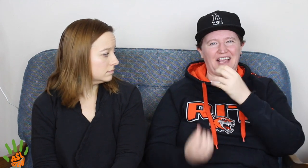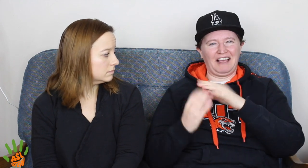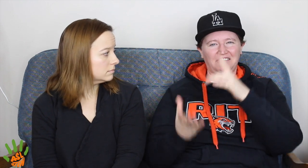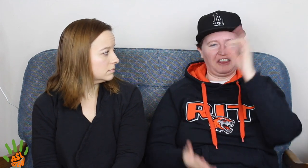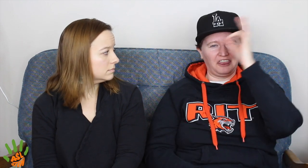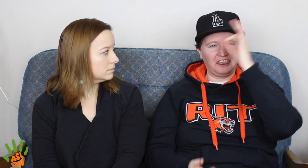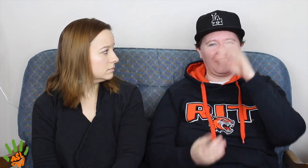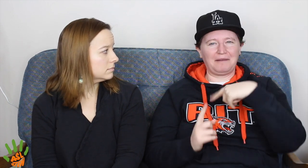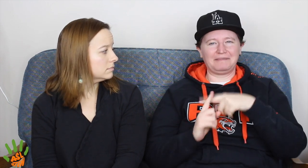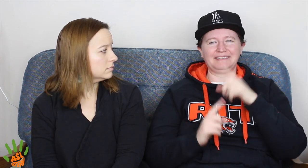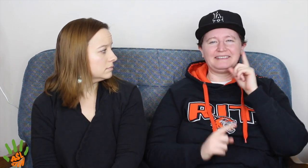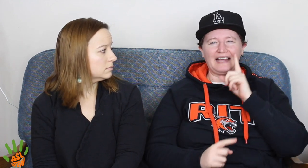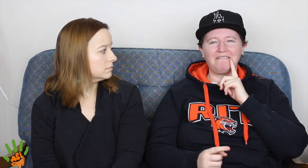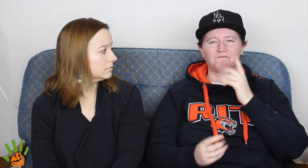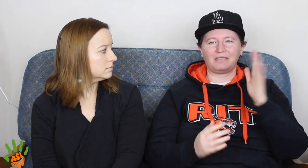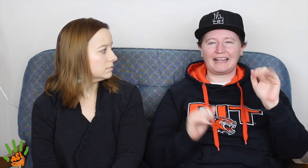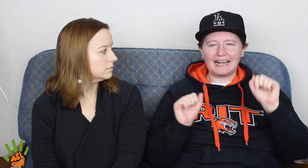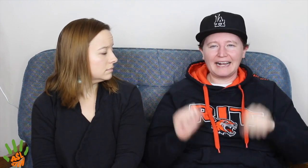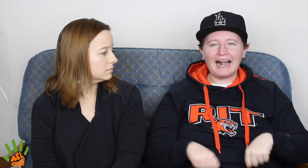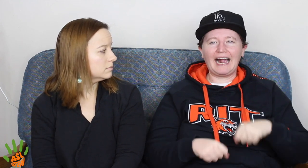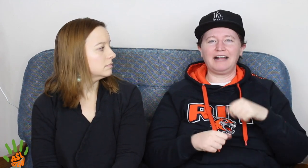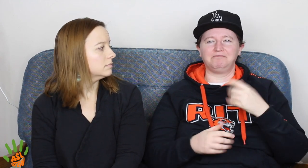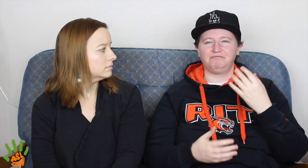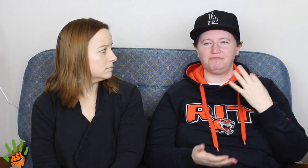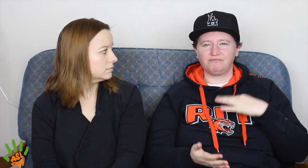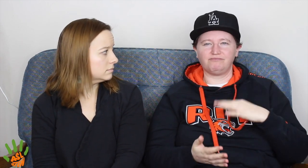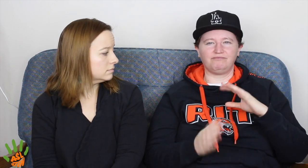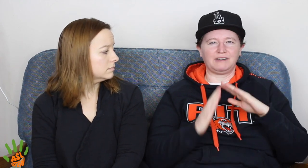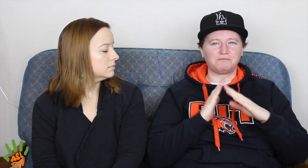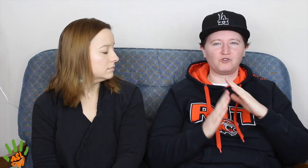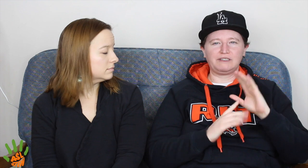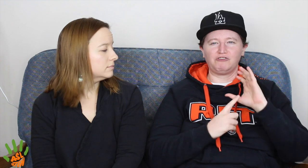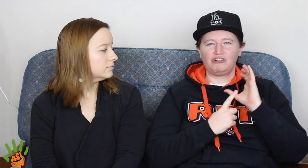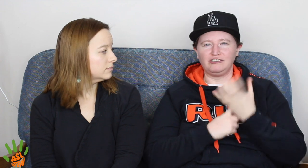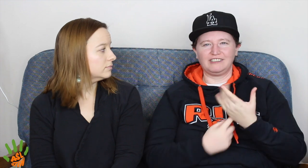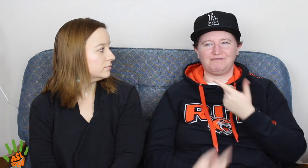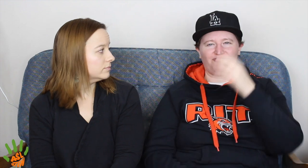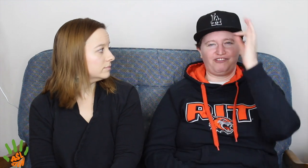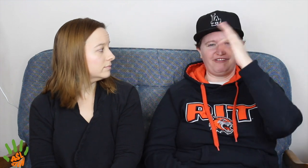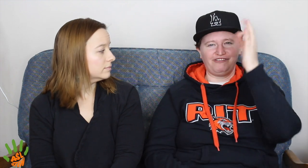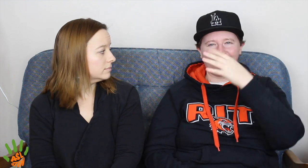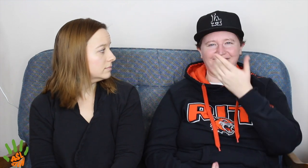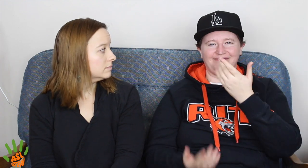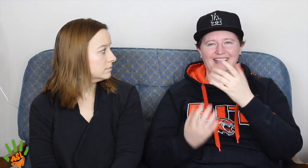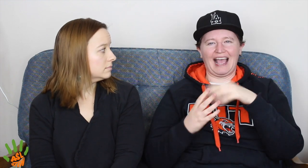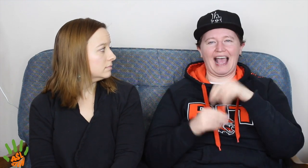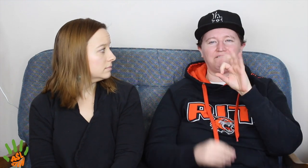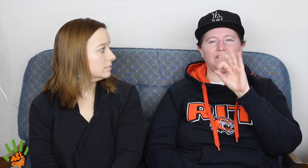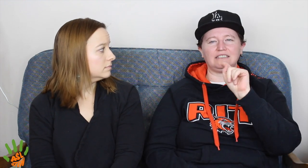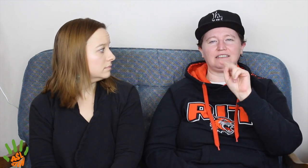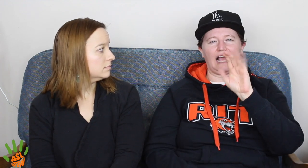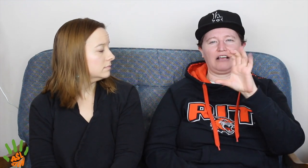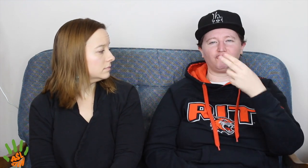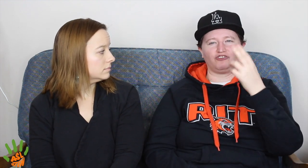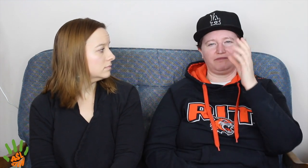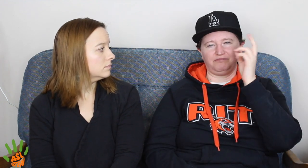So that made everybody feel like the Board of Trustees didn't understand Deaf community, Deaf culture, and what Deaf people can do.